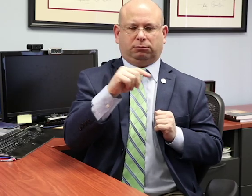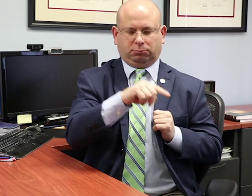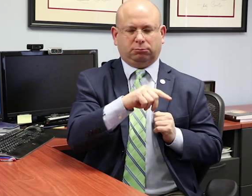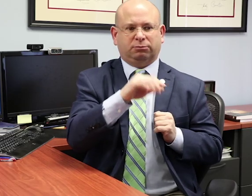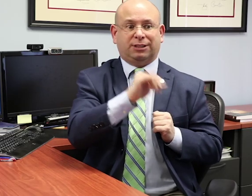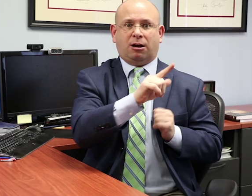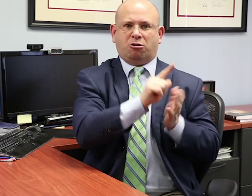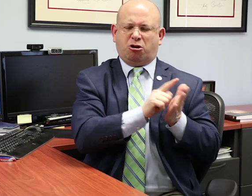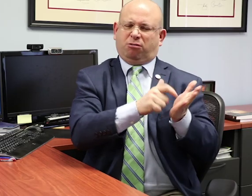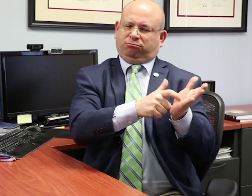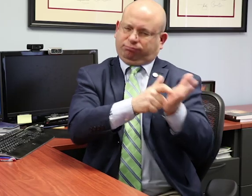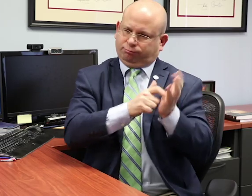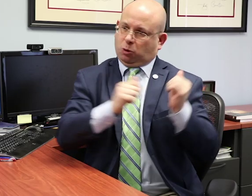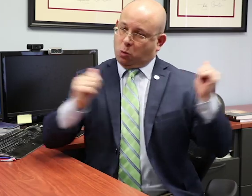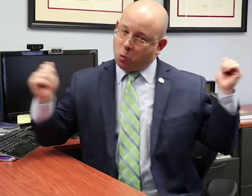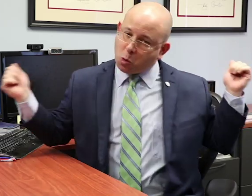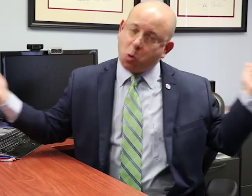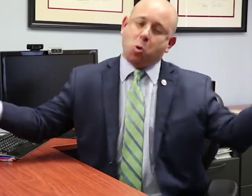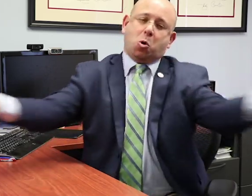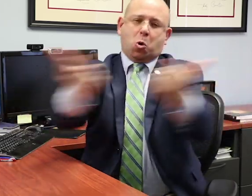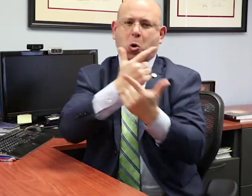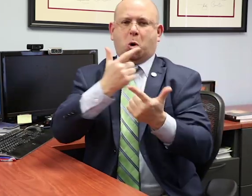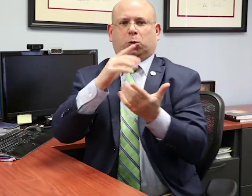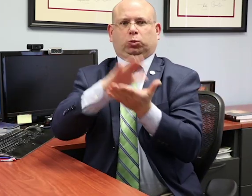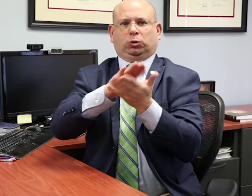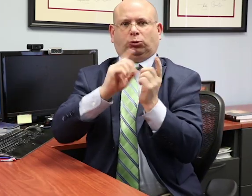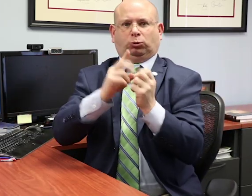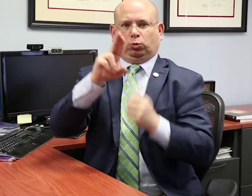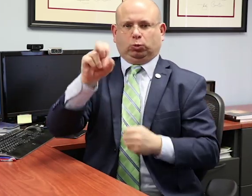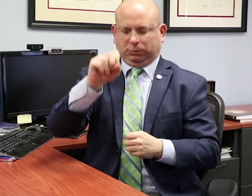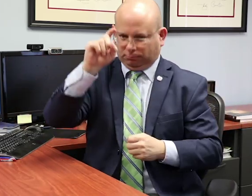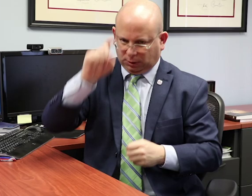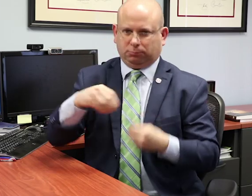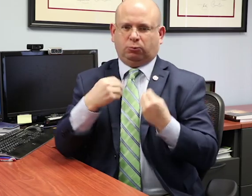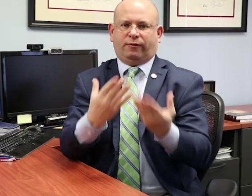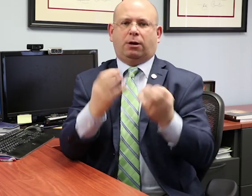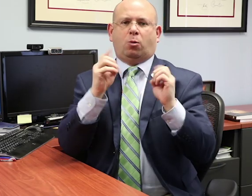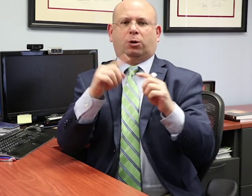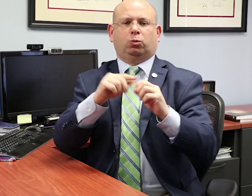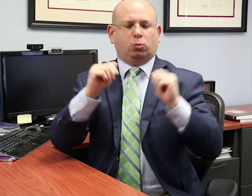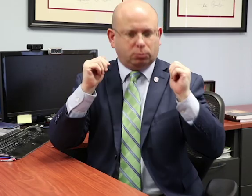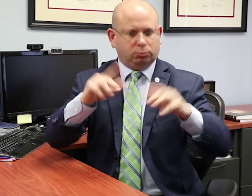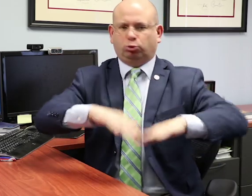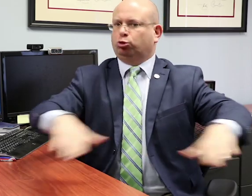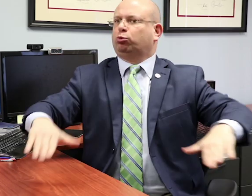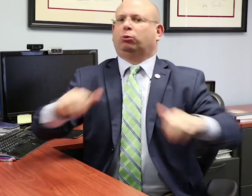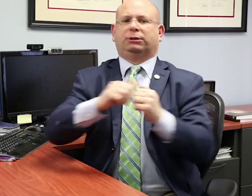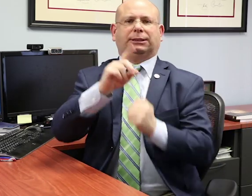This law requires every school district in the country to provide a free and appropriate public education to